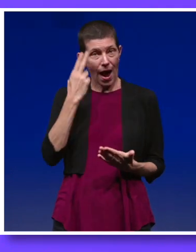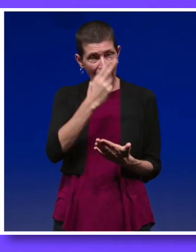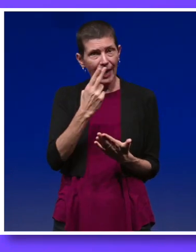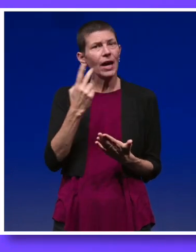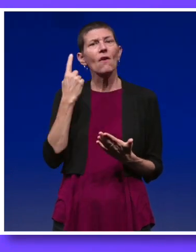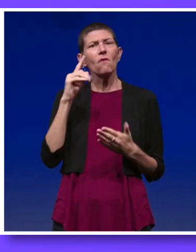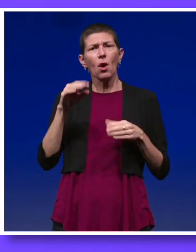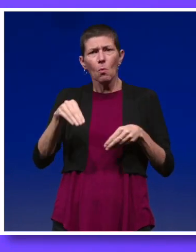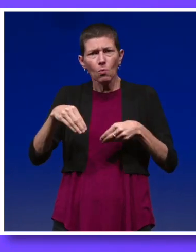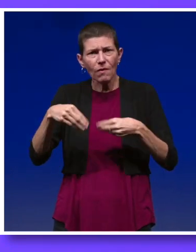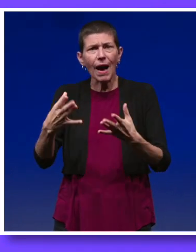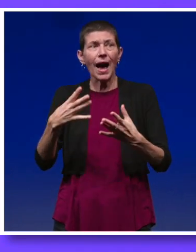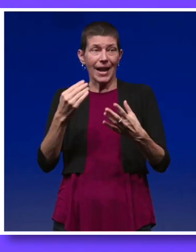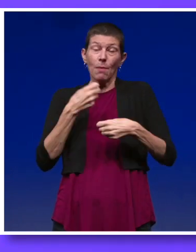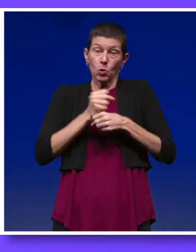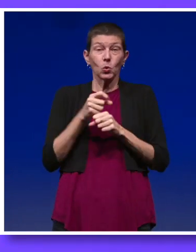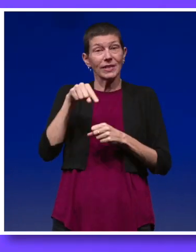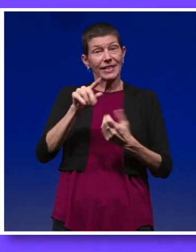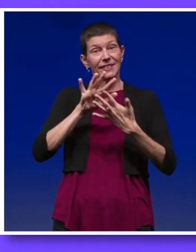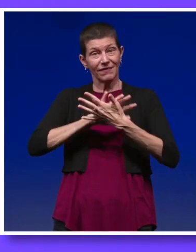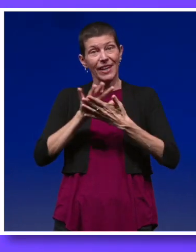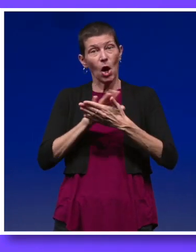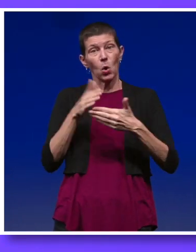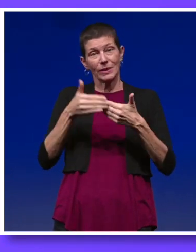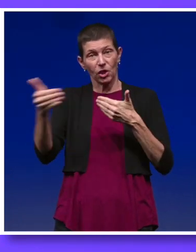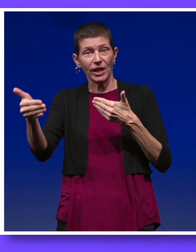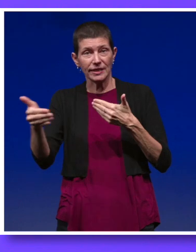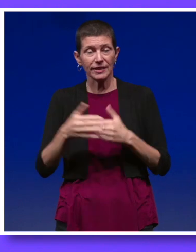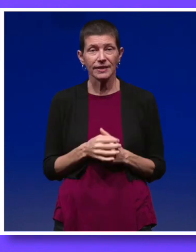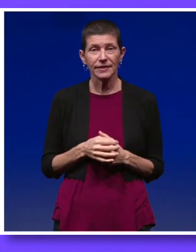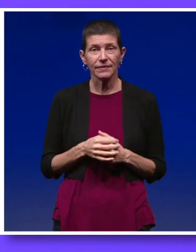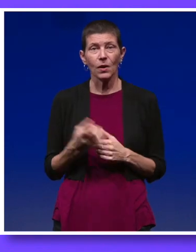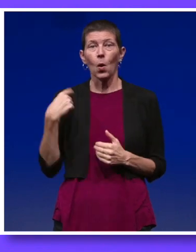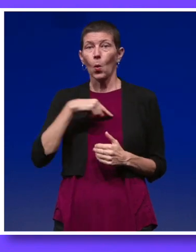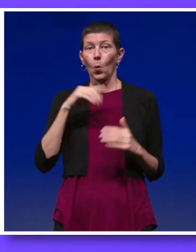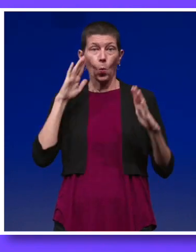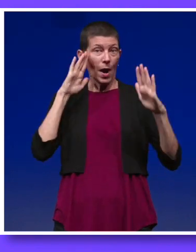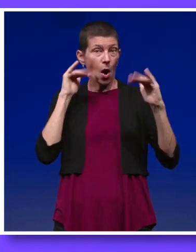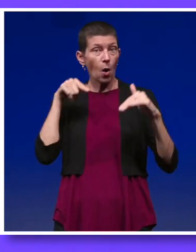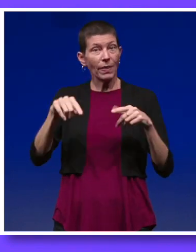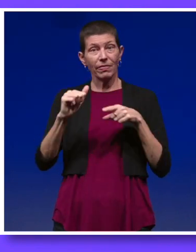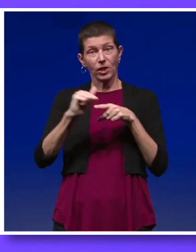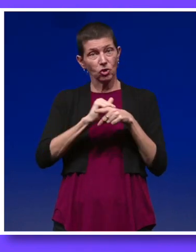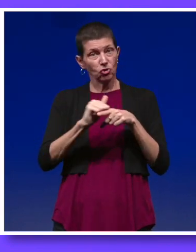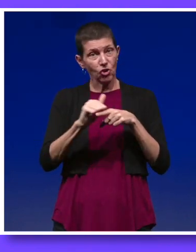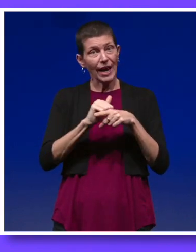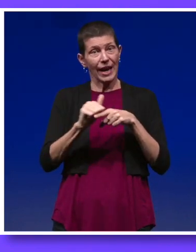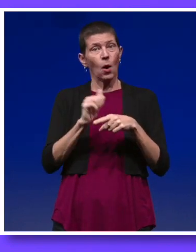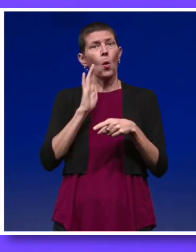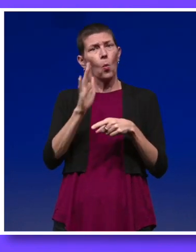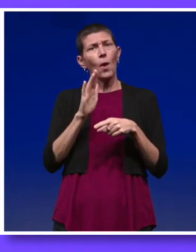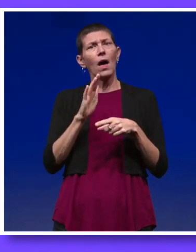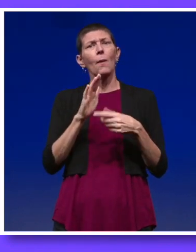to provide and produce this video series. We hope that this training series will serve as a bridge